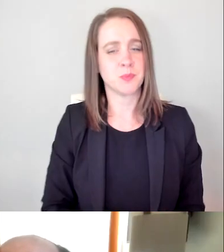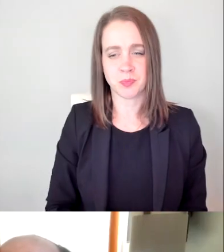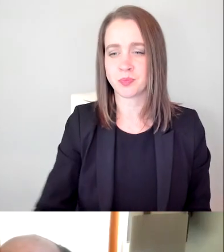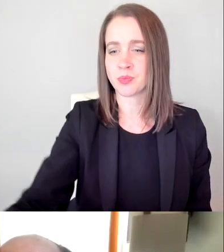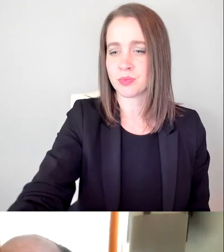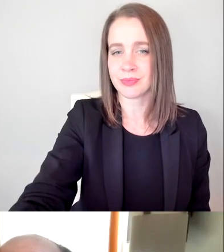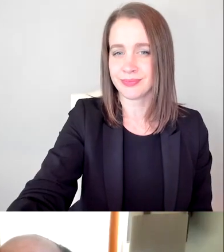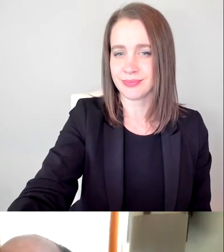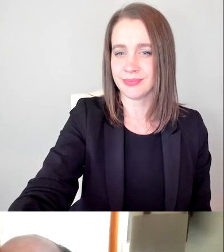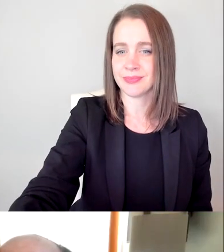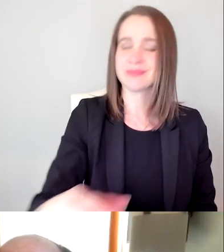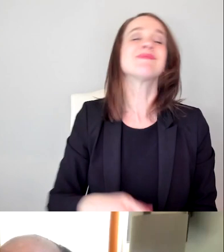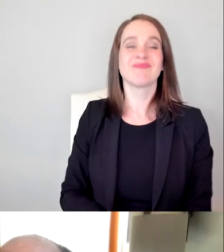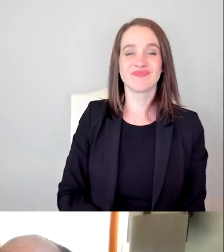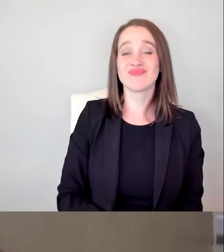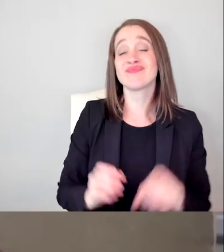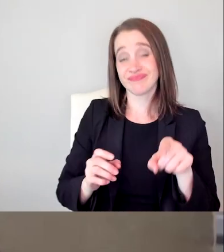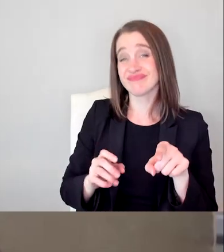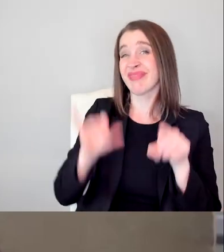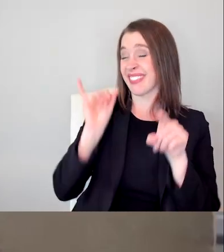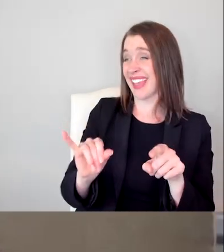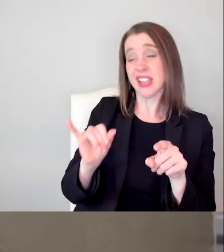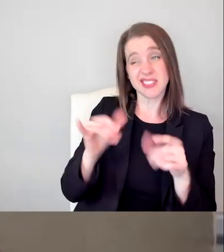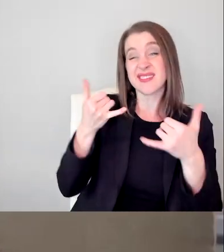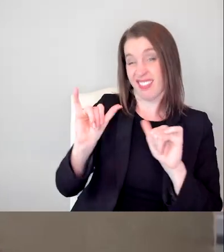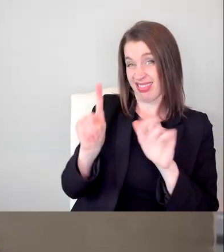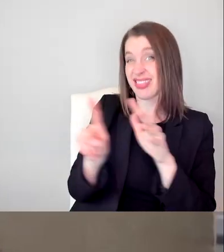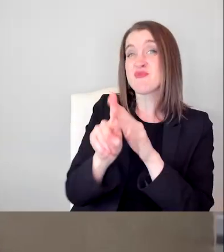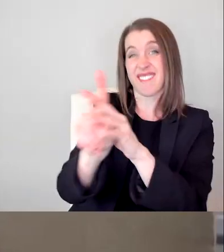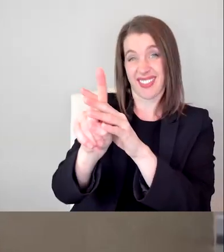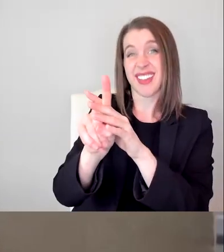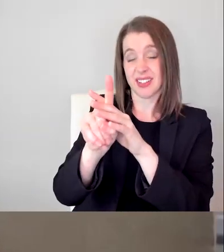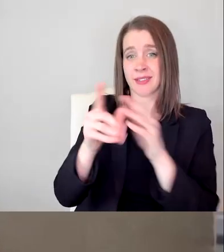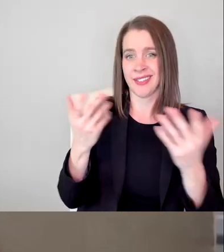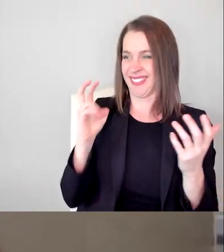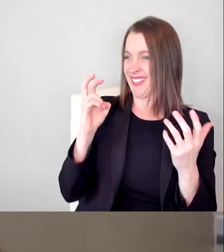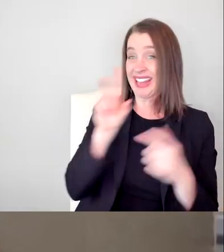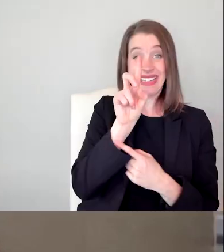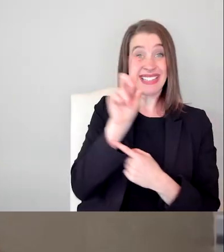still remains prevalent. Is that like disabled people only get three storylines, right?